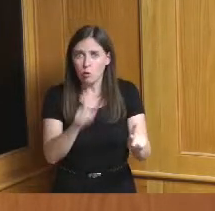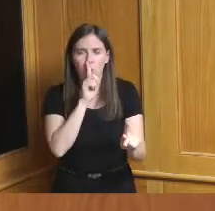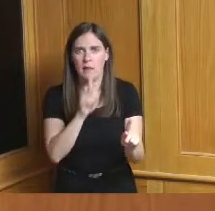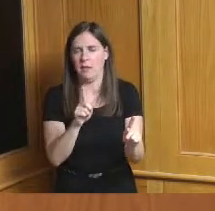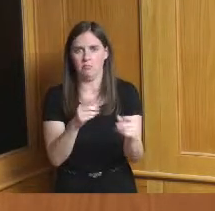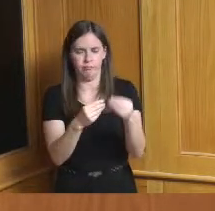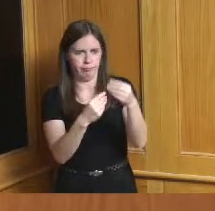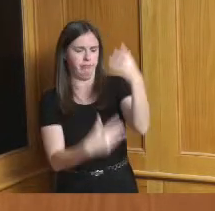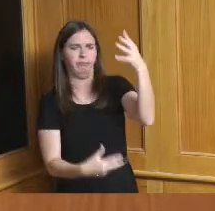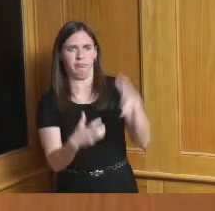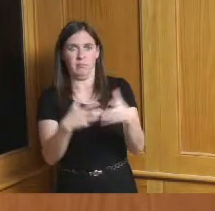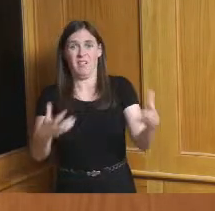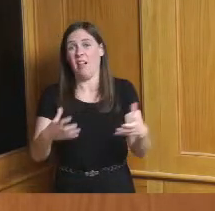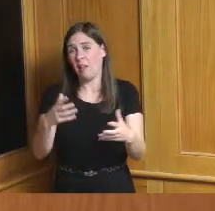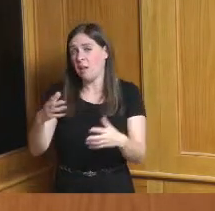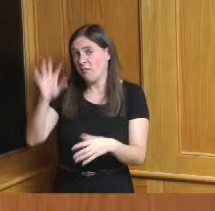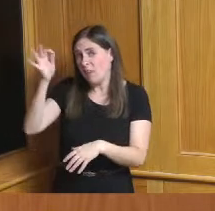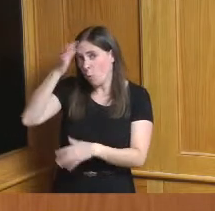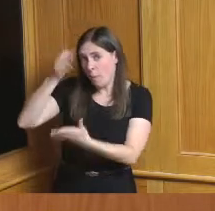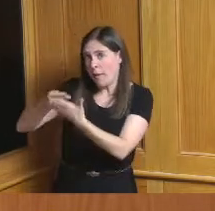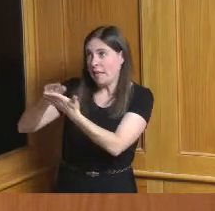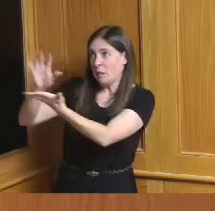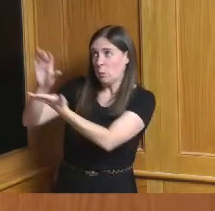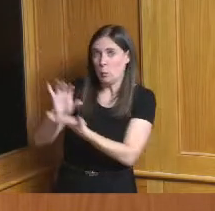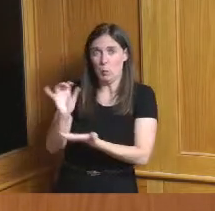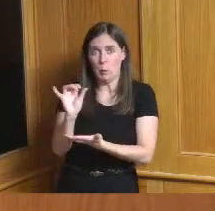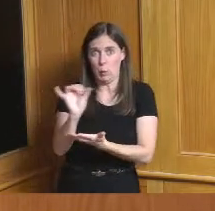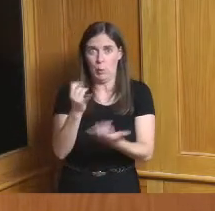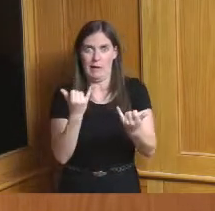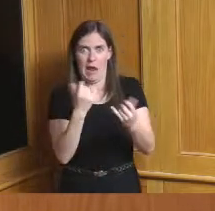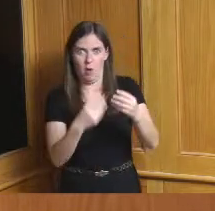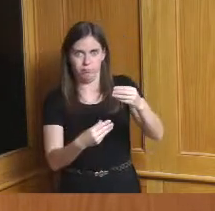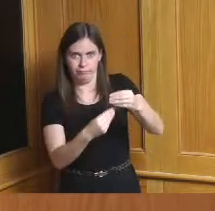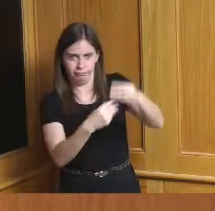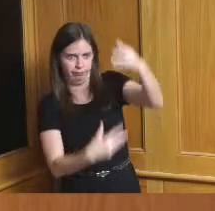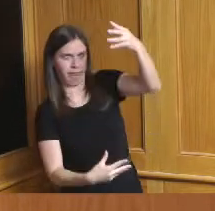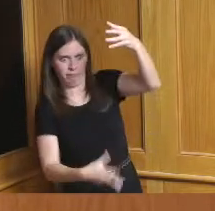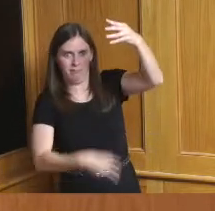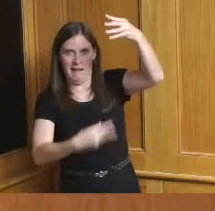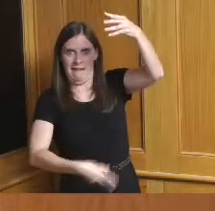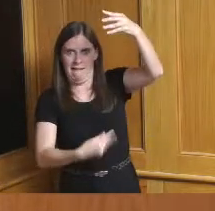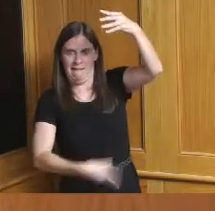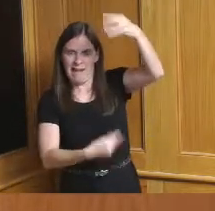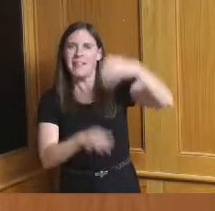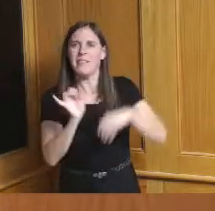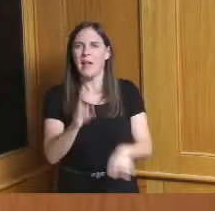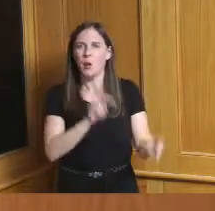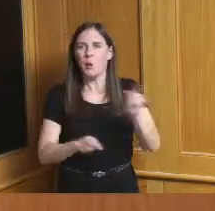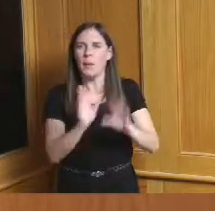money that we've received maybe it's time to and I'm looking at planning and development to maybe